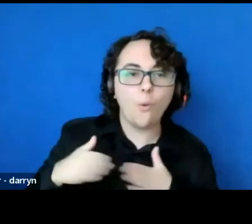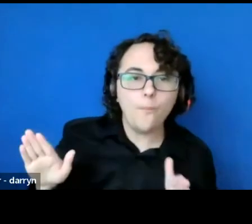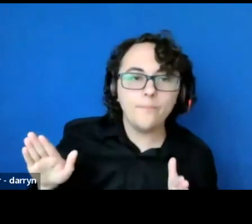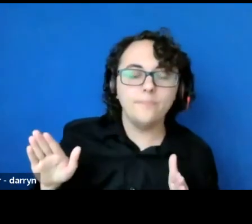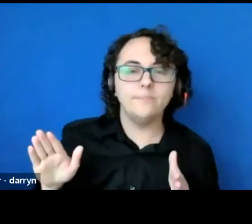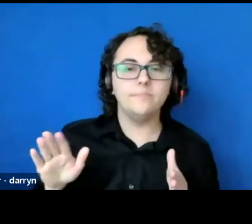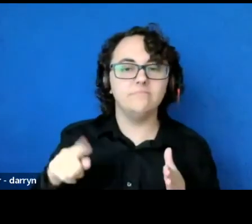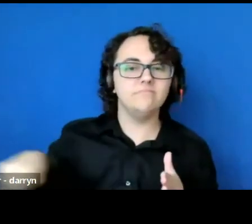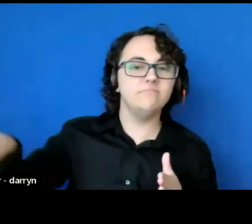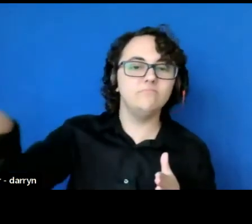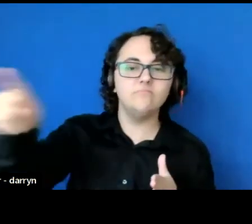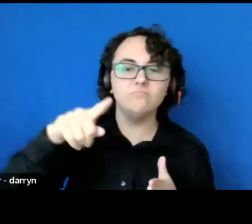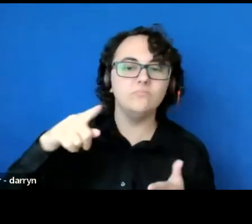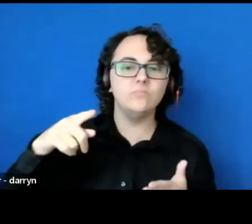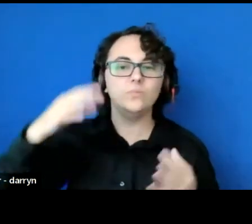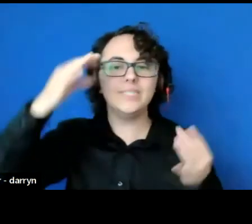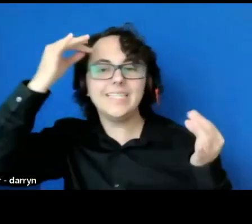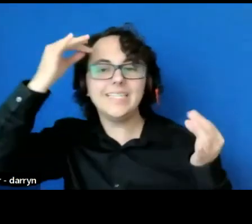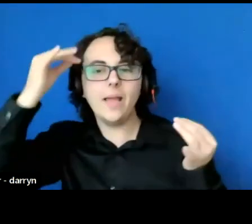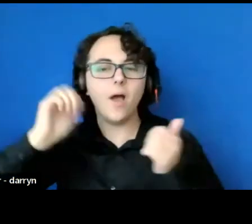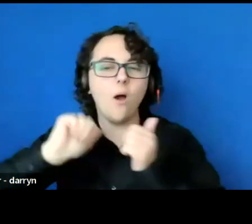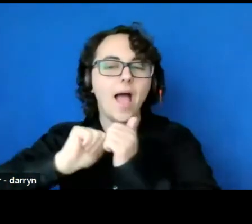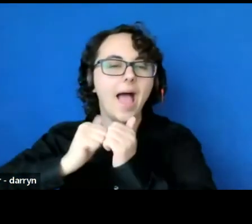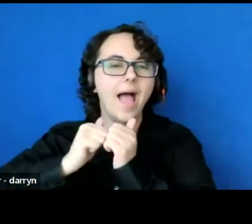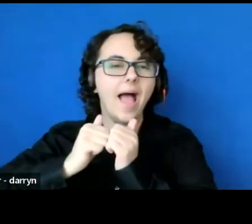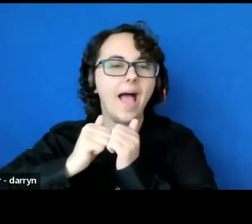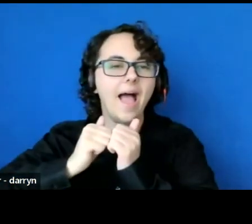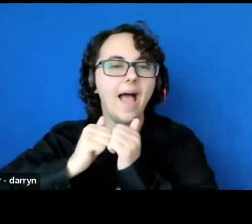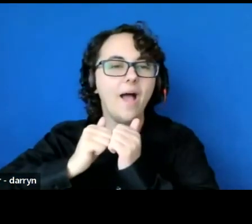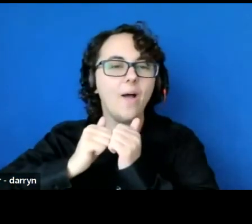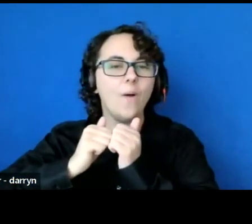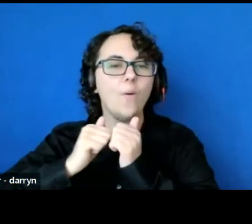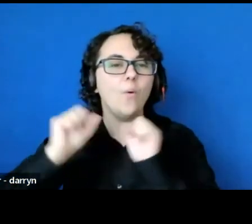in what way can you contribute and activate yourself,